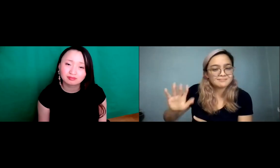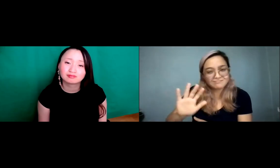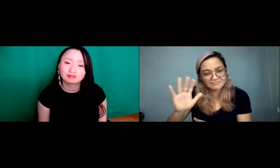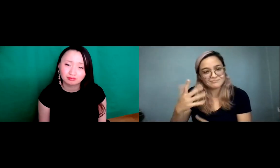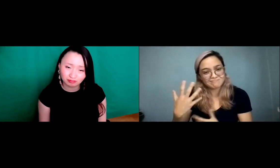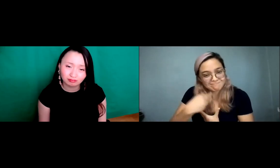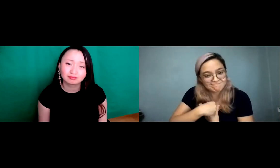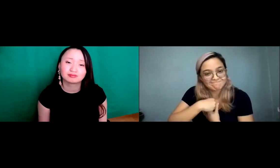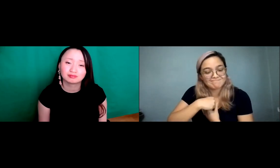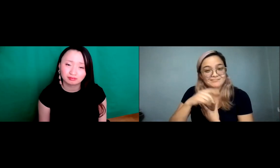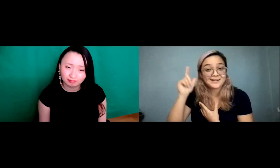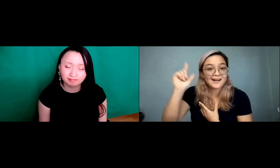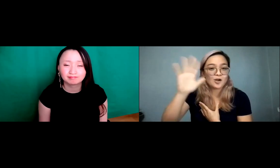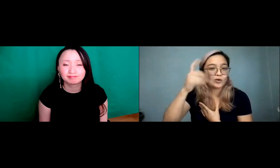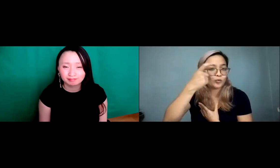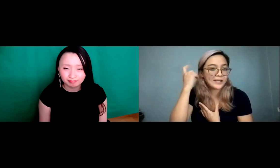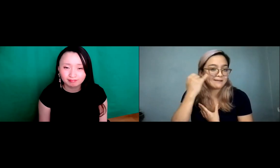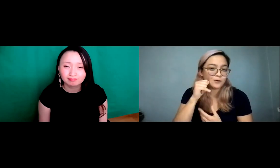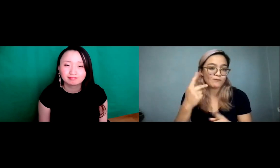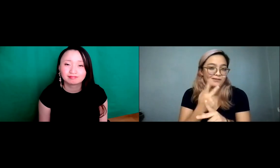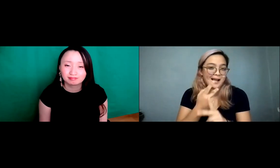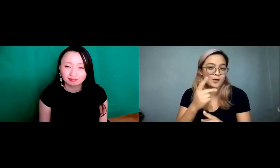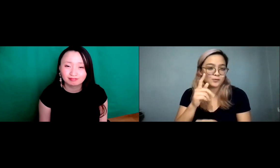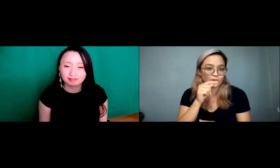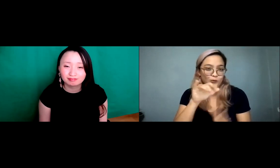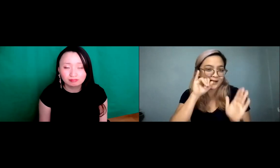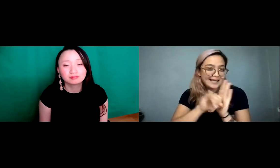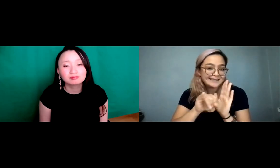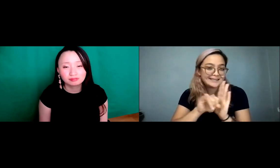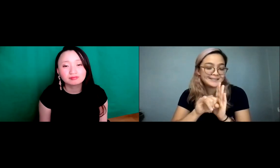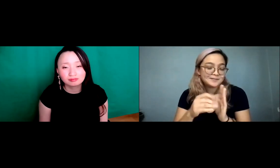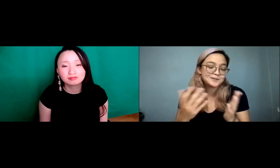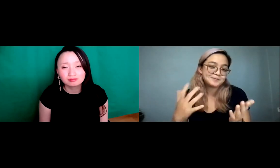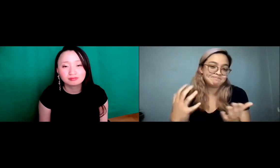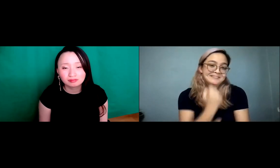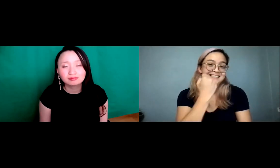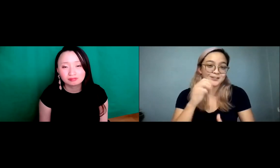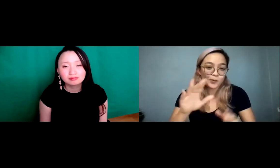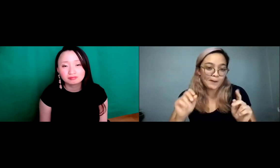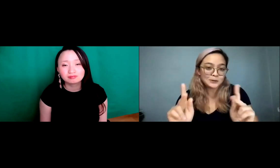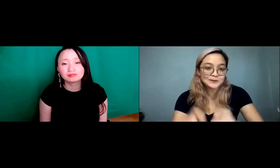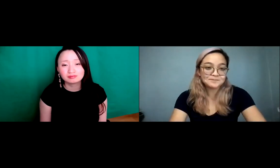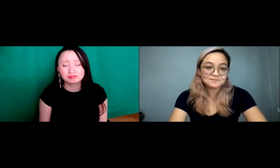push it to the side. Be proud of who it is, you know, to help us